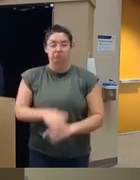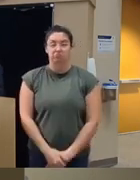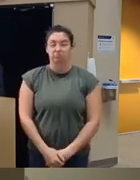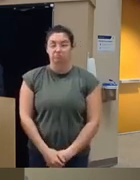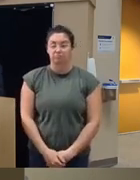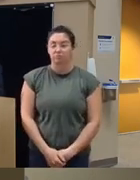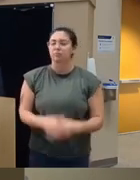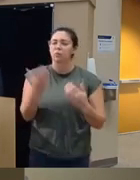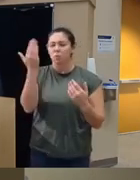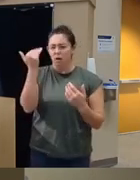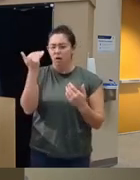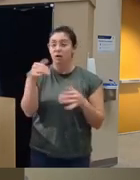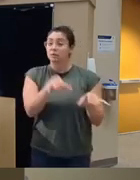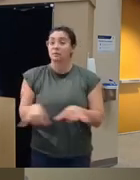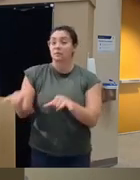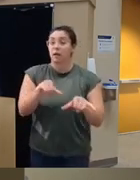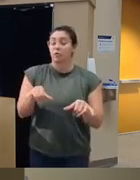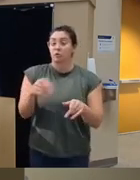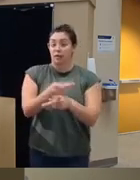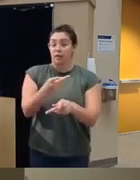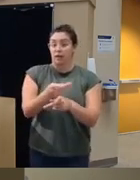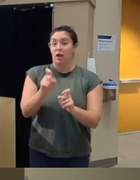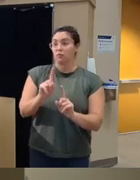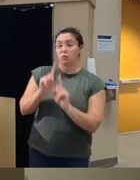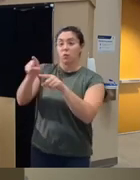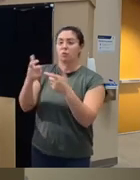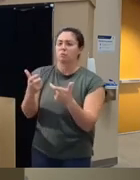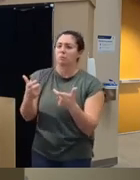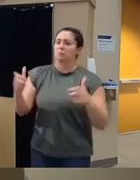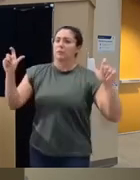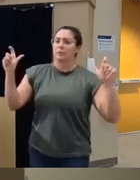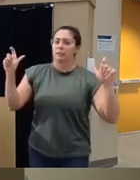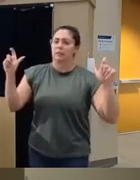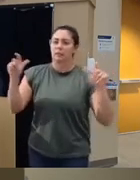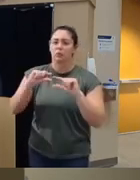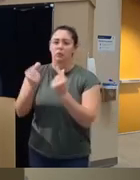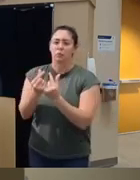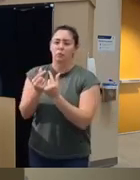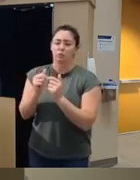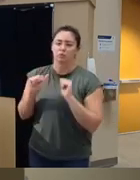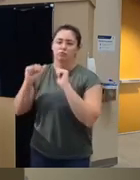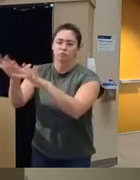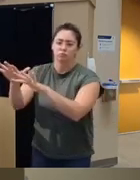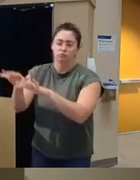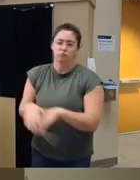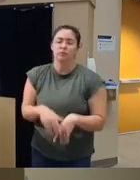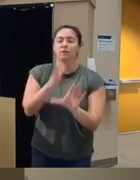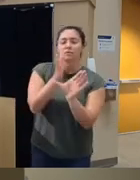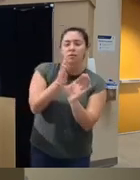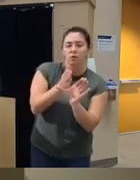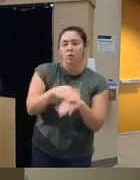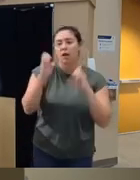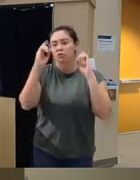standard of care for clients like this would be to go to a large group um psychoeducational group